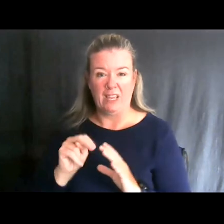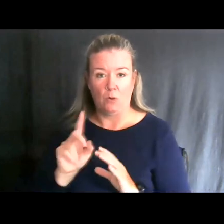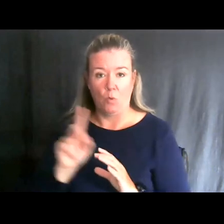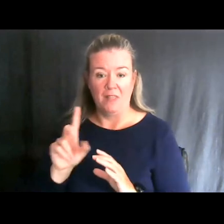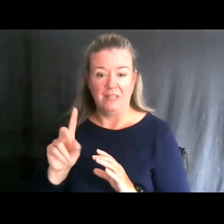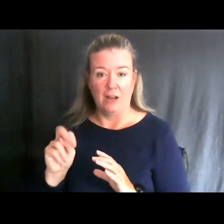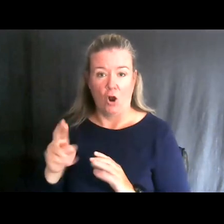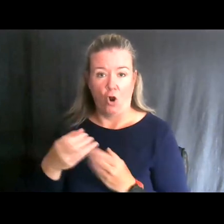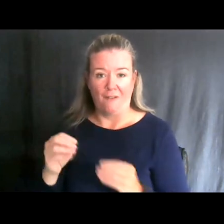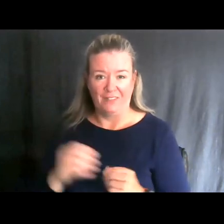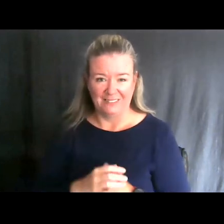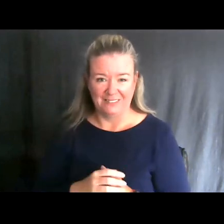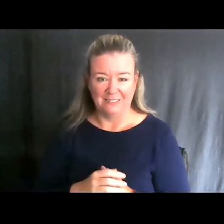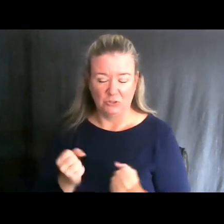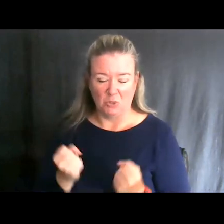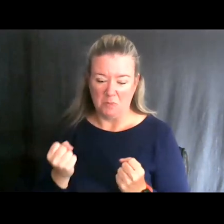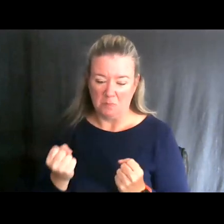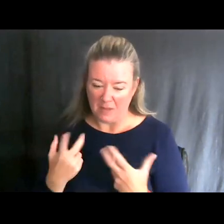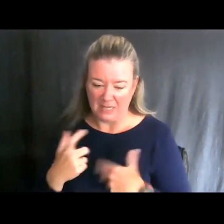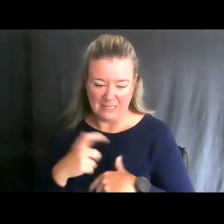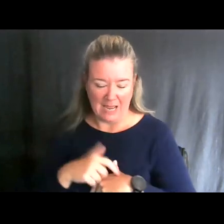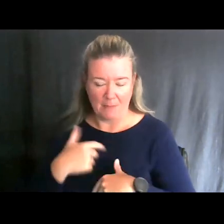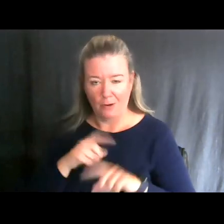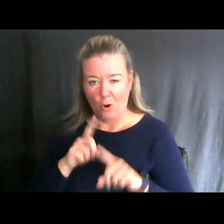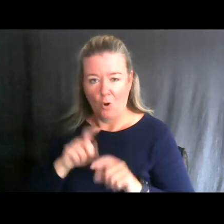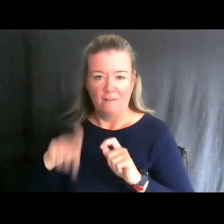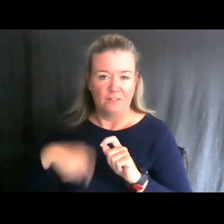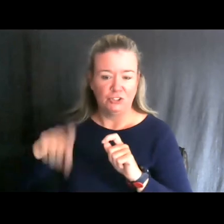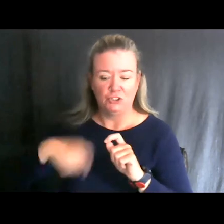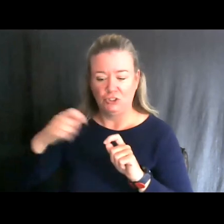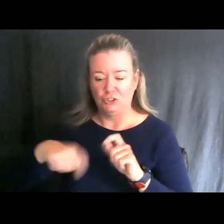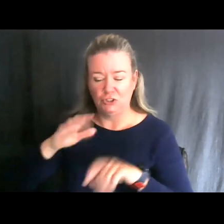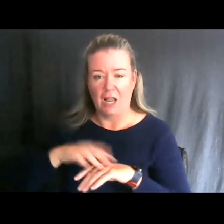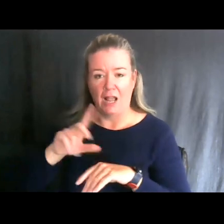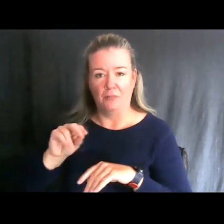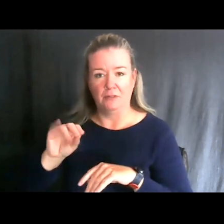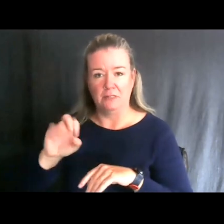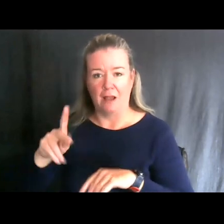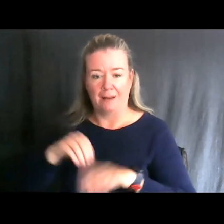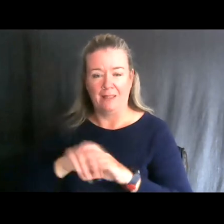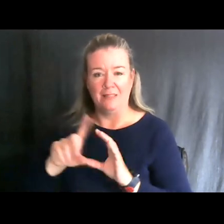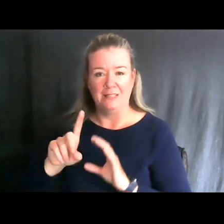I spent a lot of time fishing right there at the dock at the DNR office and I also spent